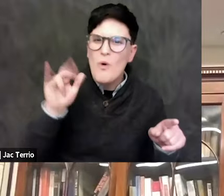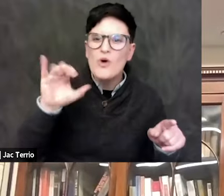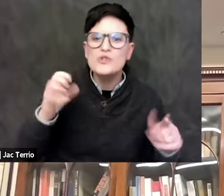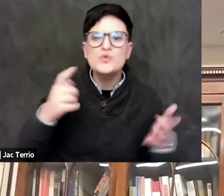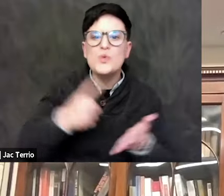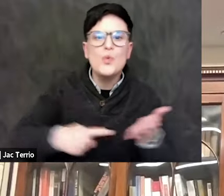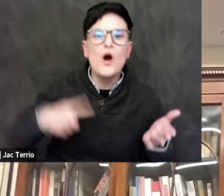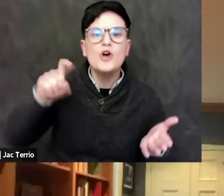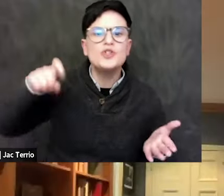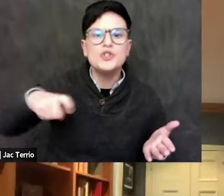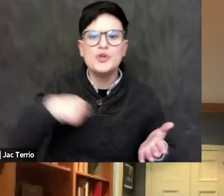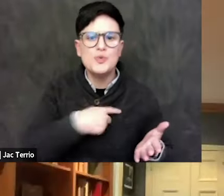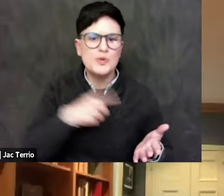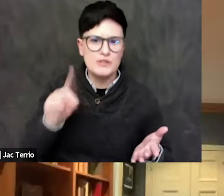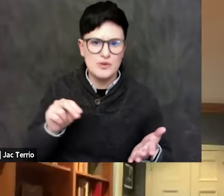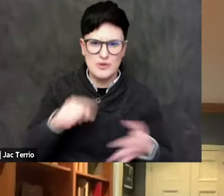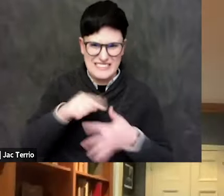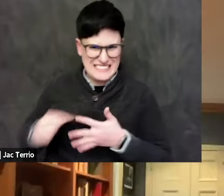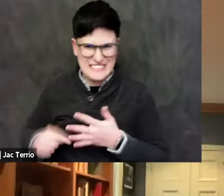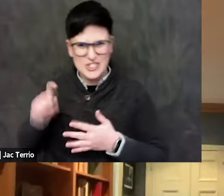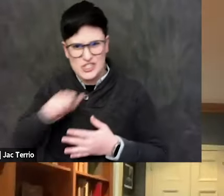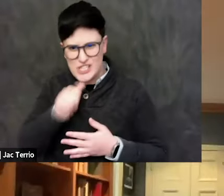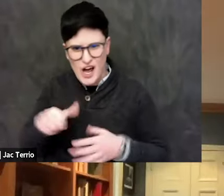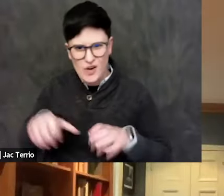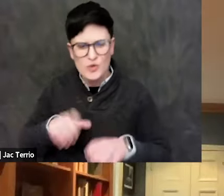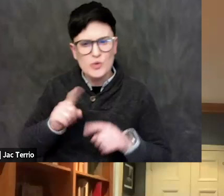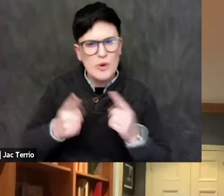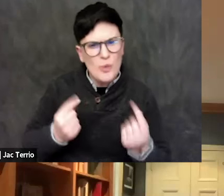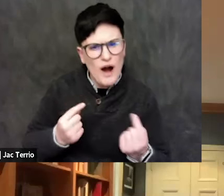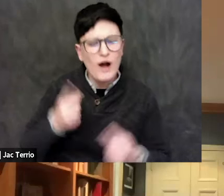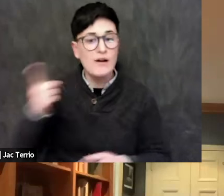Yeah. Yeah, so I think you speak out against it. I think you encourage others to